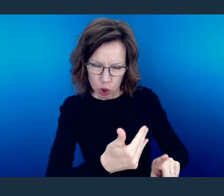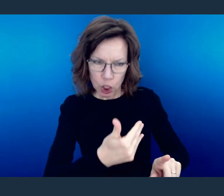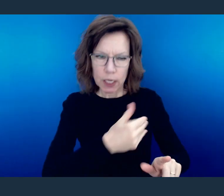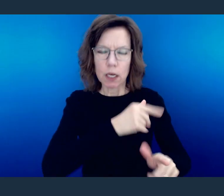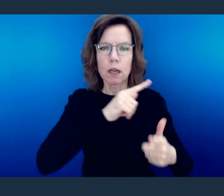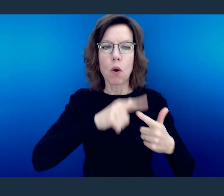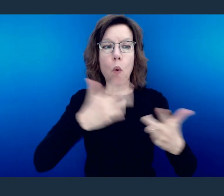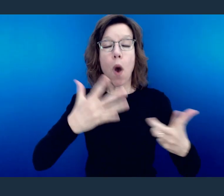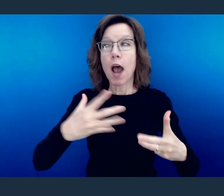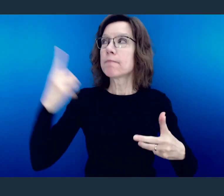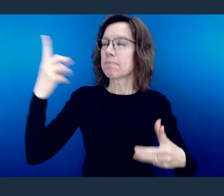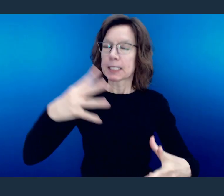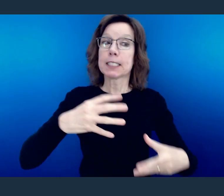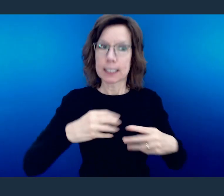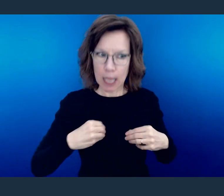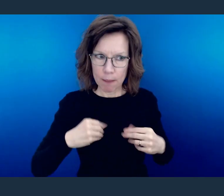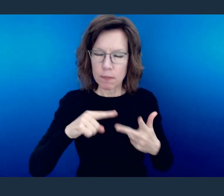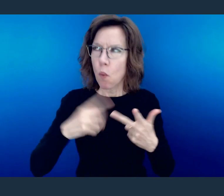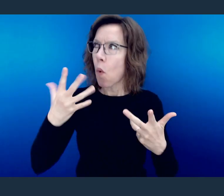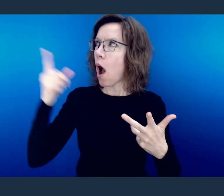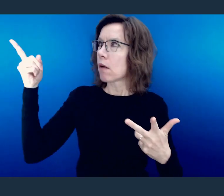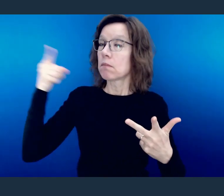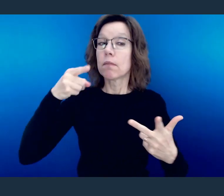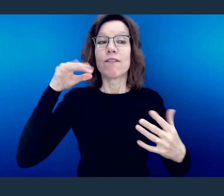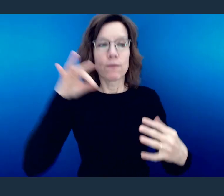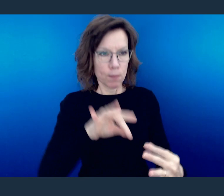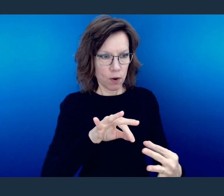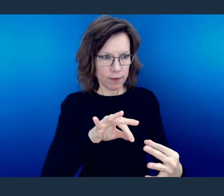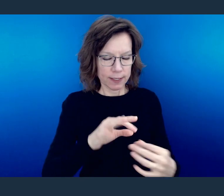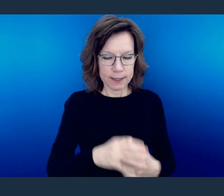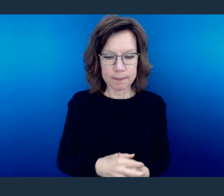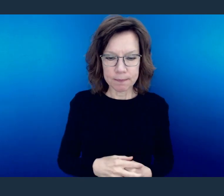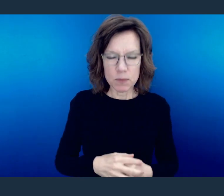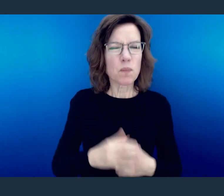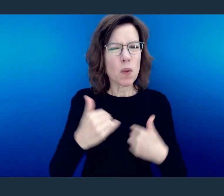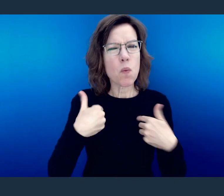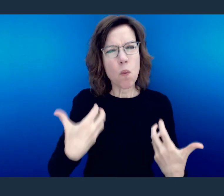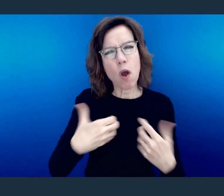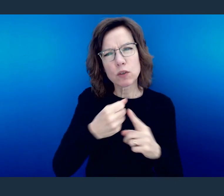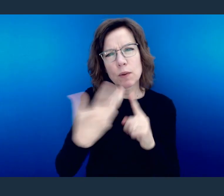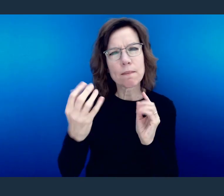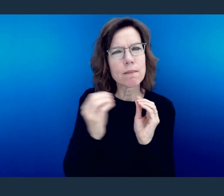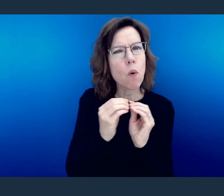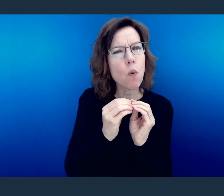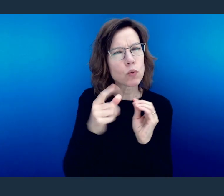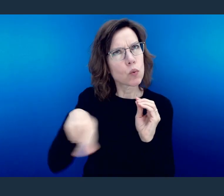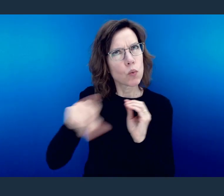I want to speak a little into this because I want us to understand what Paul says so